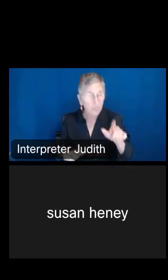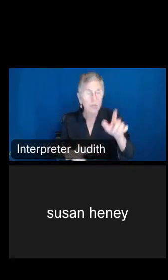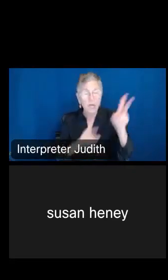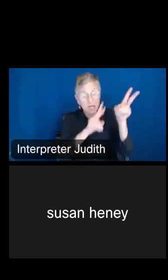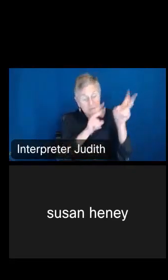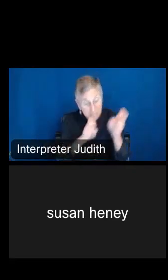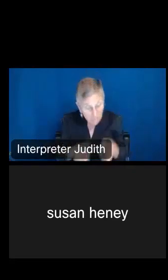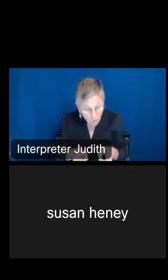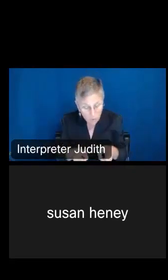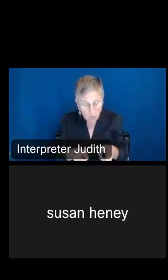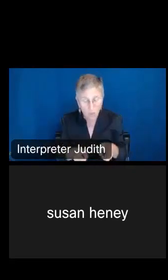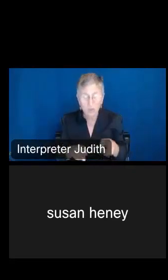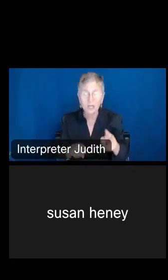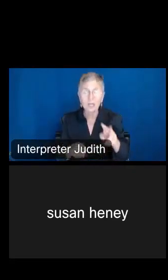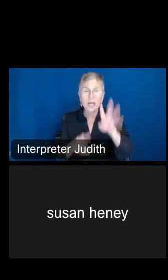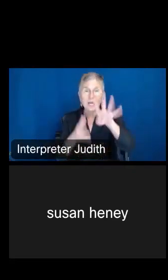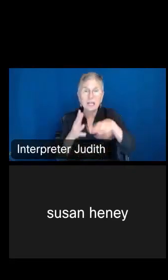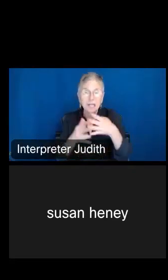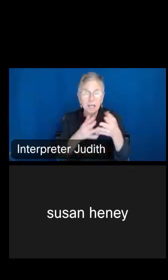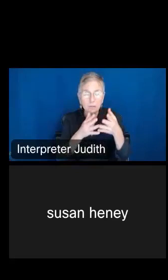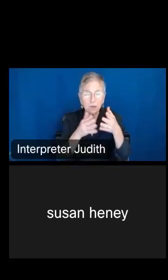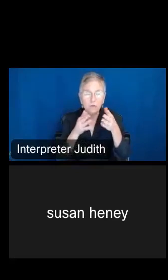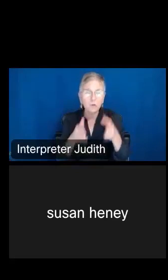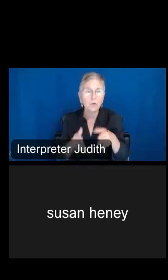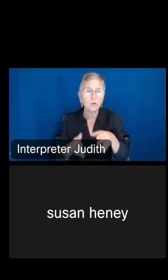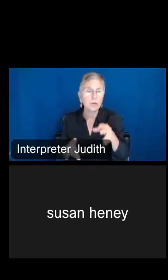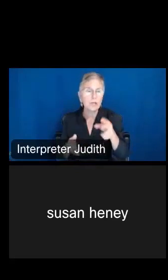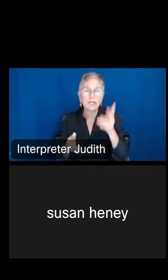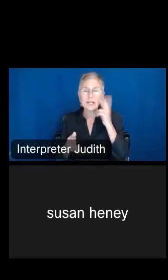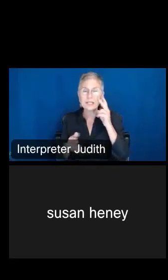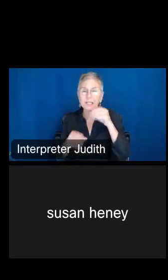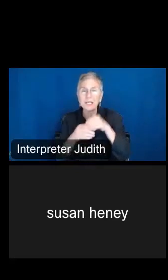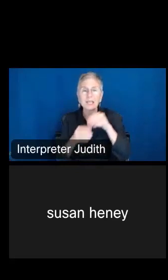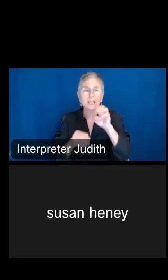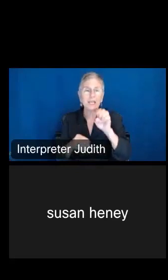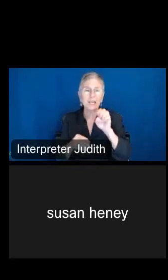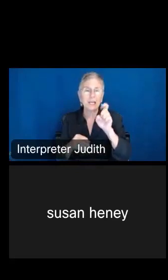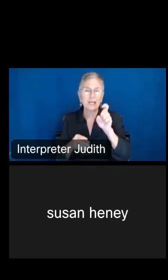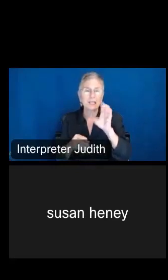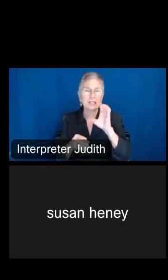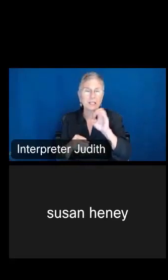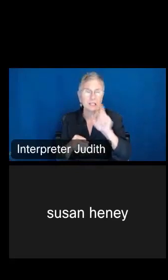the table view into CSV to view in Excel, and you can copy that bookmark, and you can